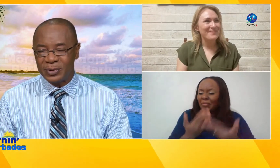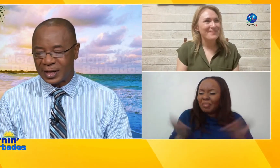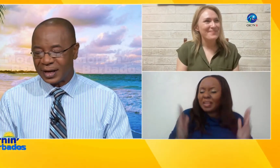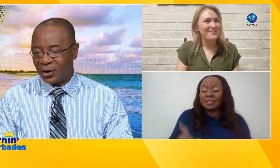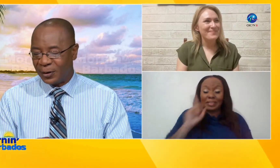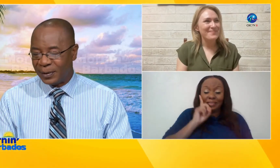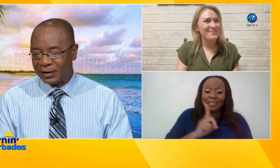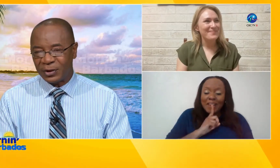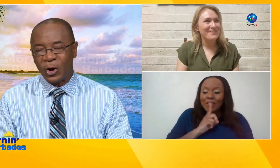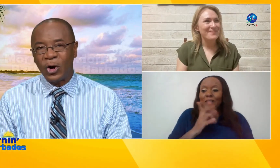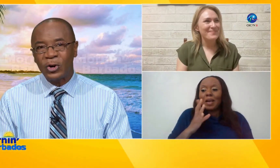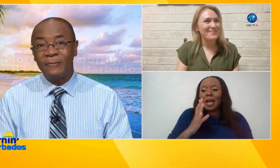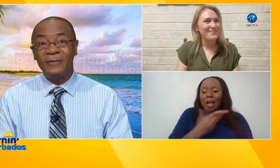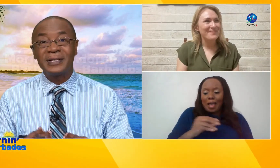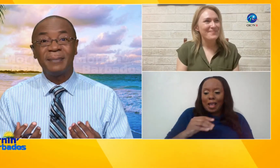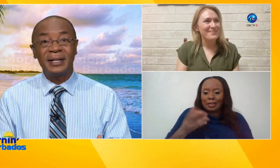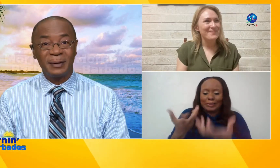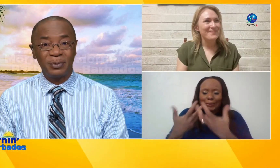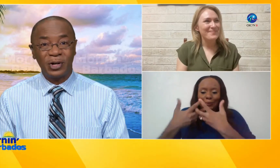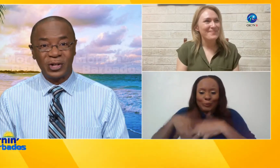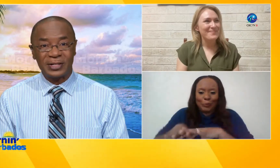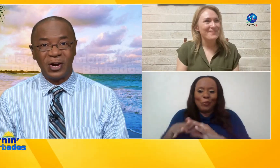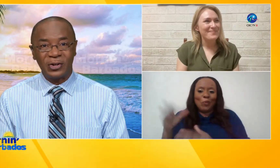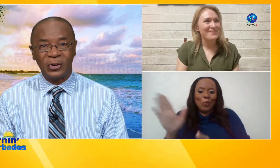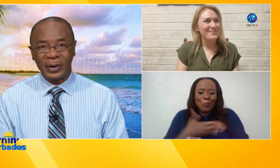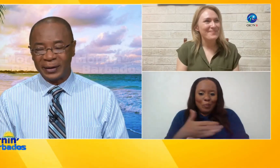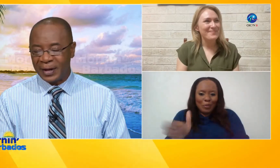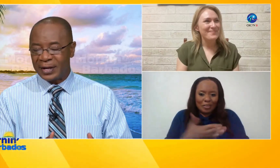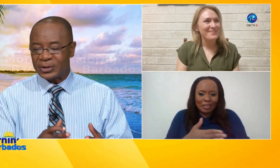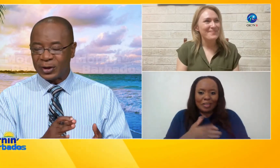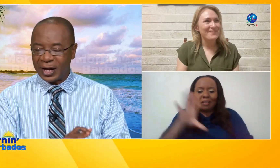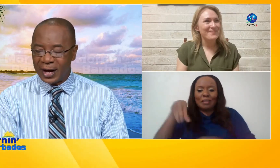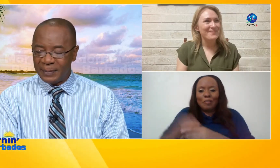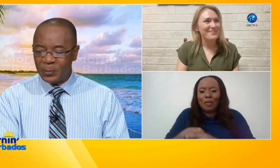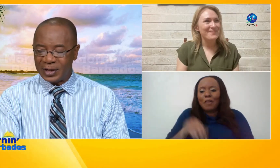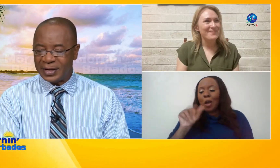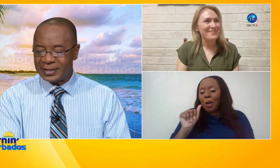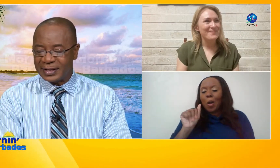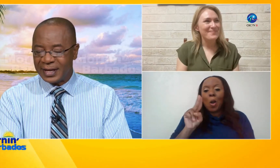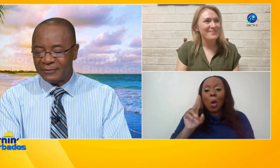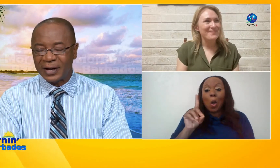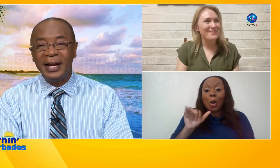with music all part of the audio visibility project ongoing so come witness the death